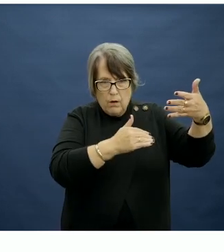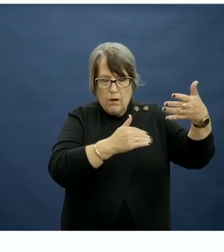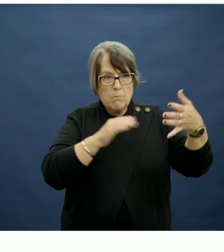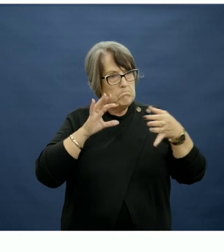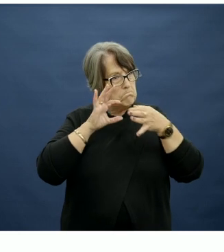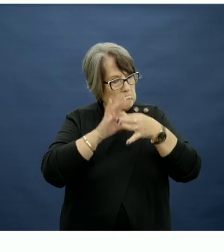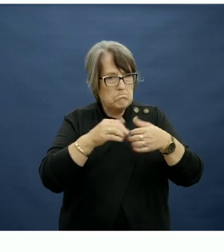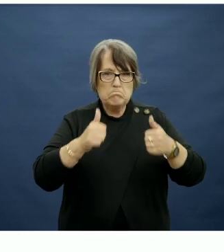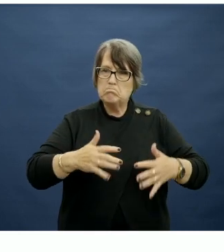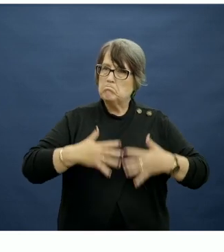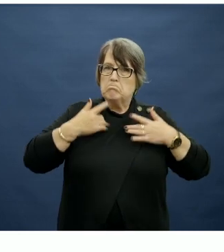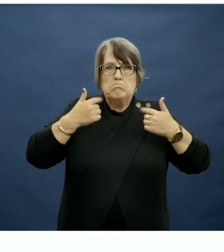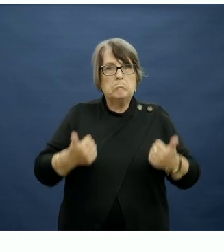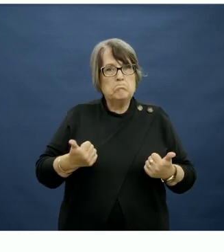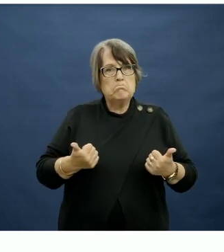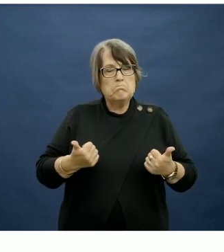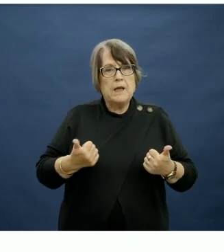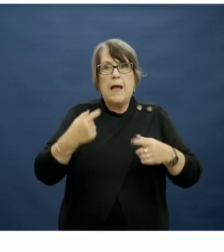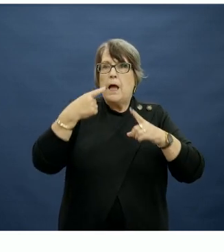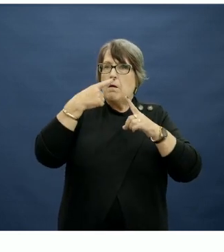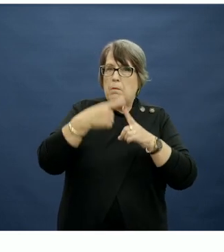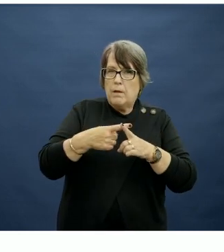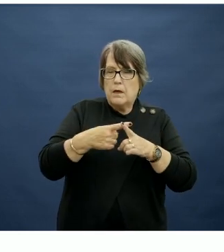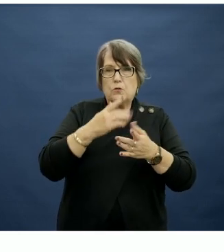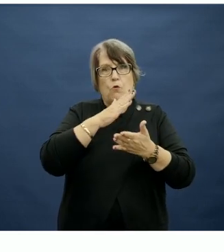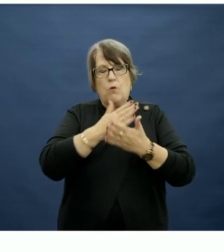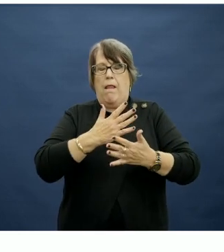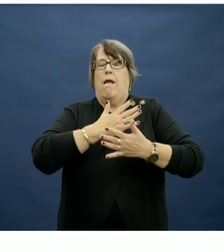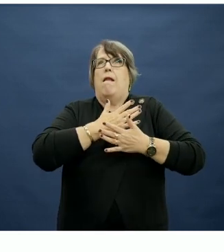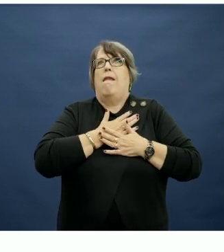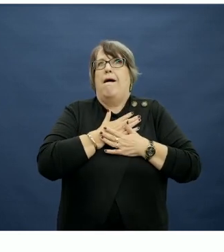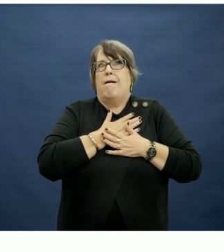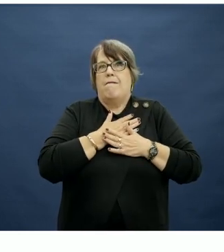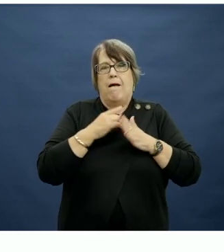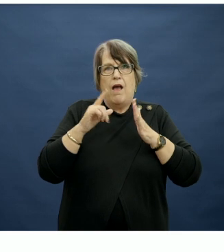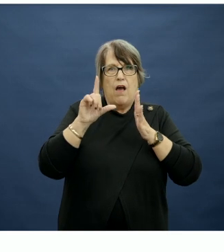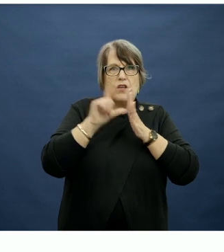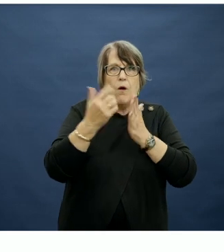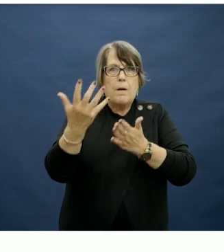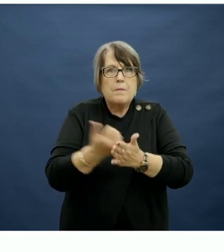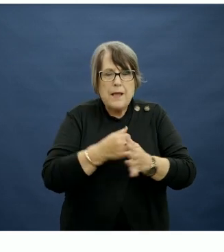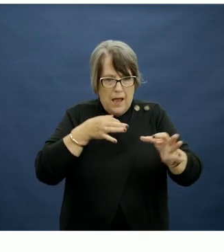and inspiring and they also really loved the time saving or planning features, such as